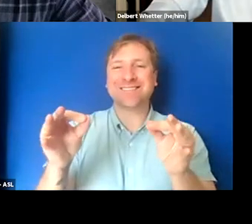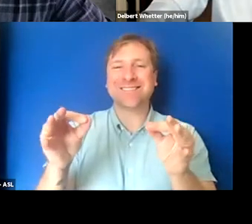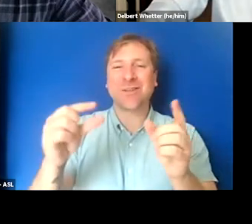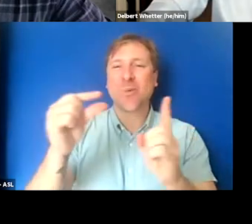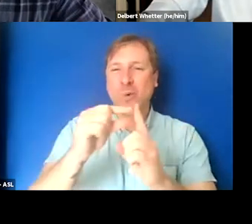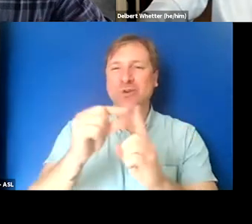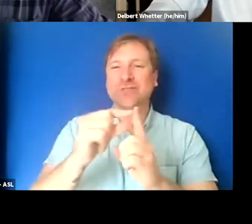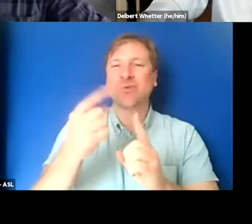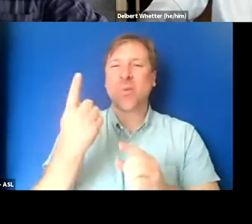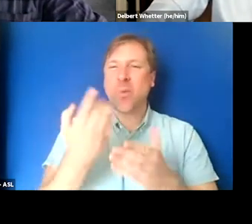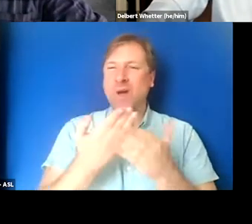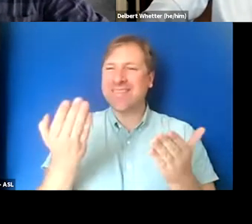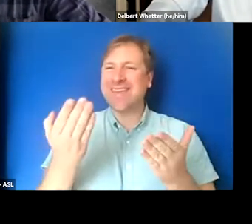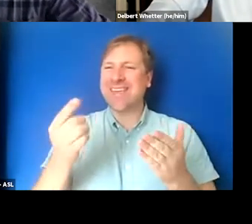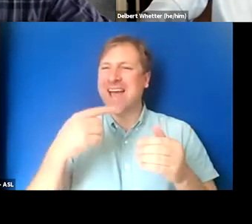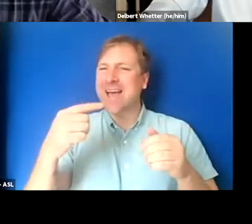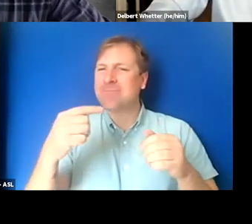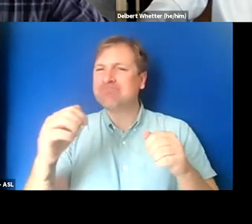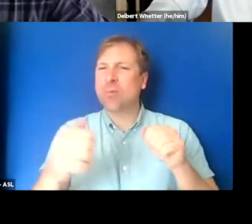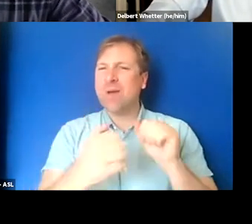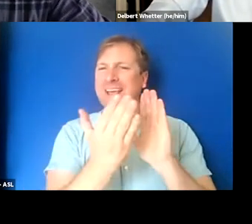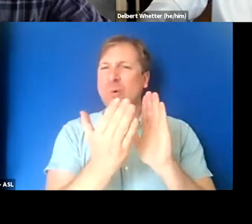One thing I encountered looking at a,